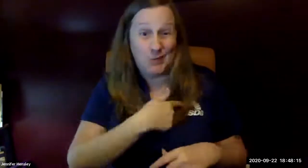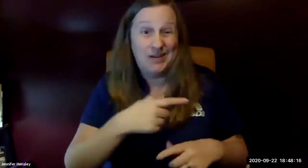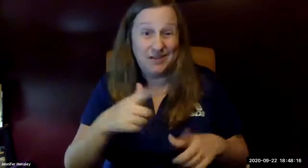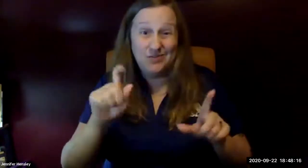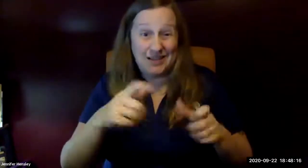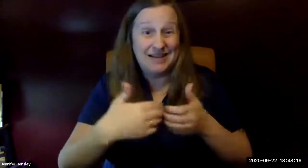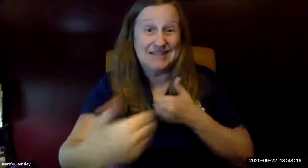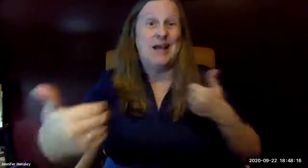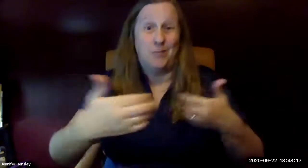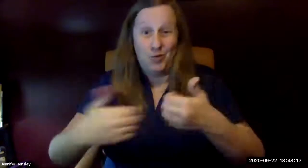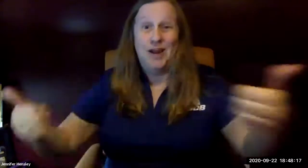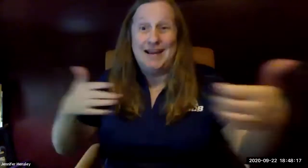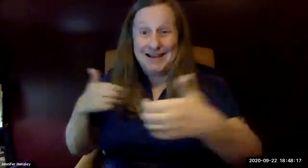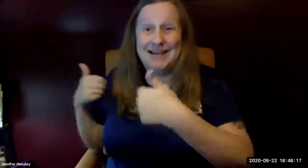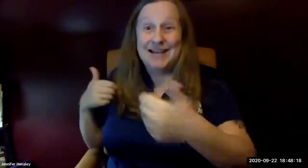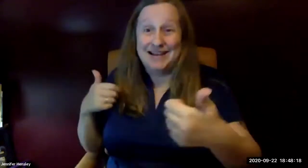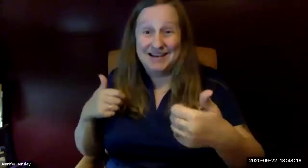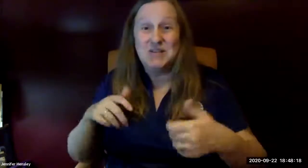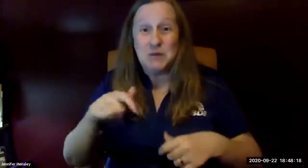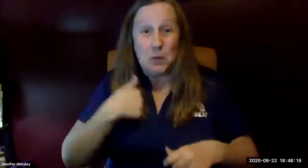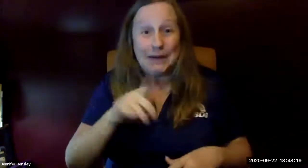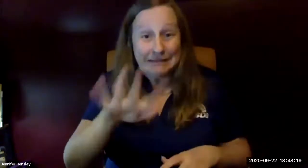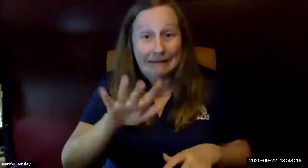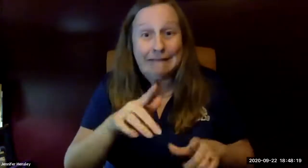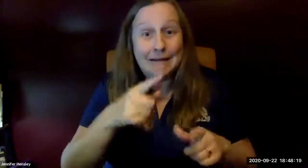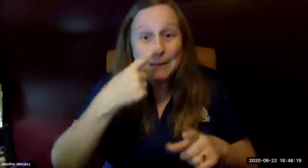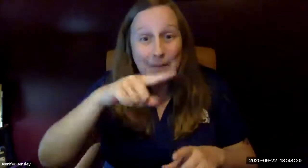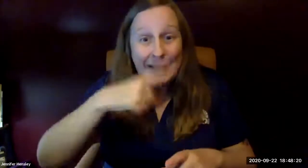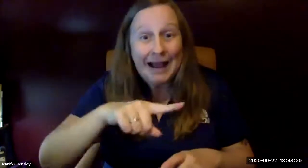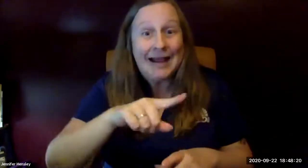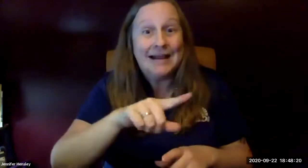participating and filming themselves we